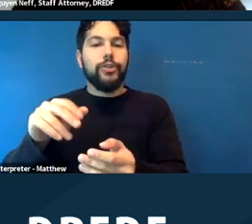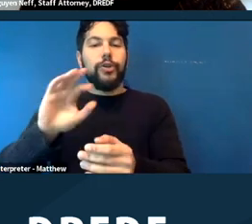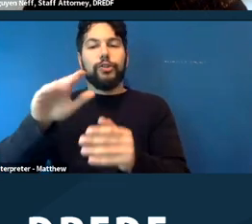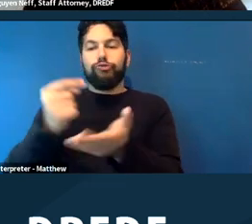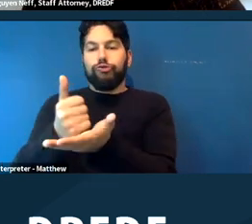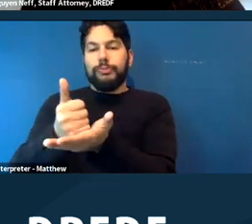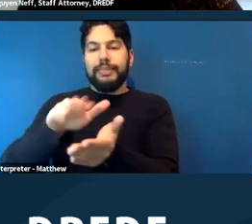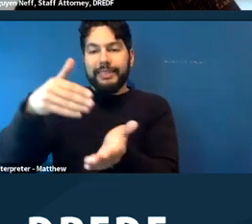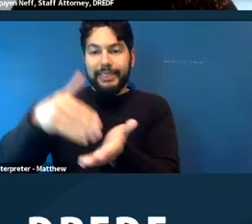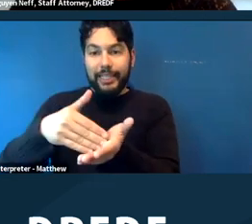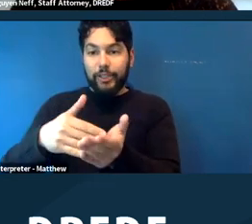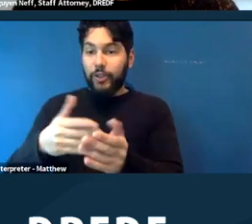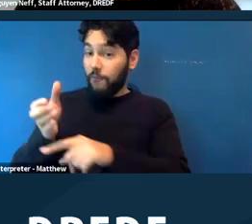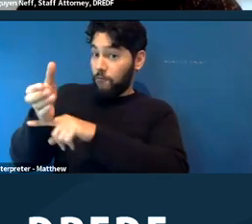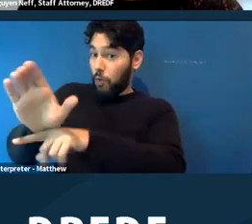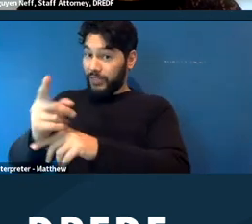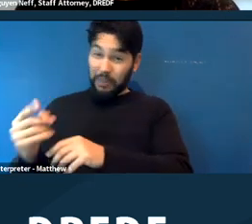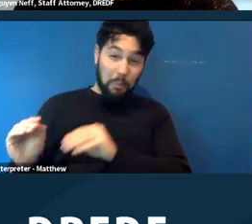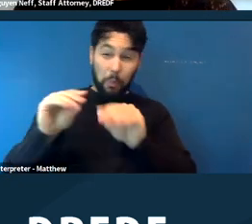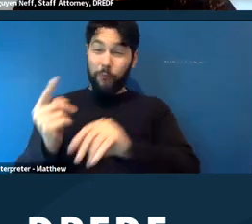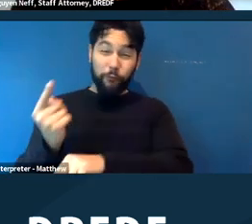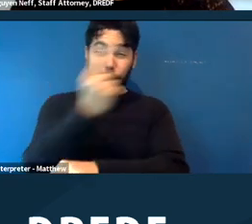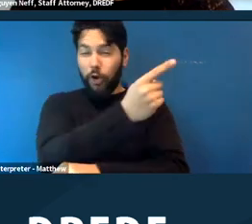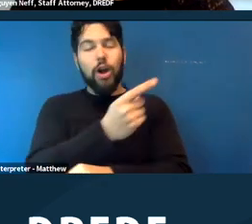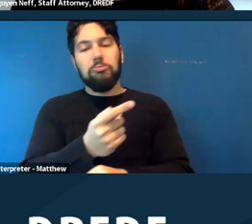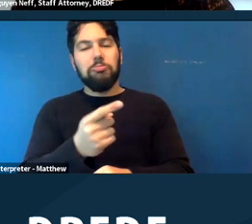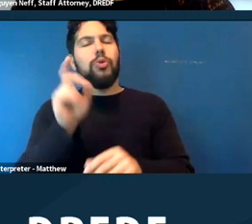required to move. You can ask for a reasonable accommodation to enable them to stay there so